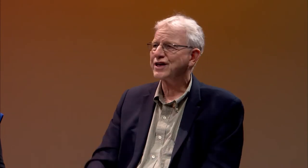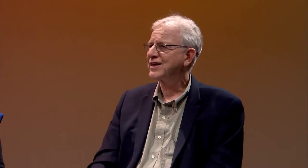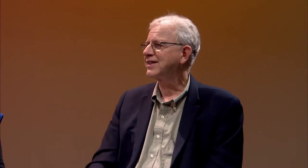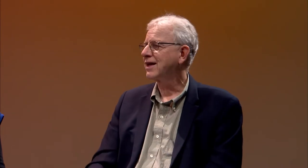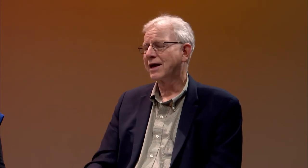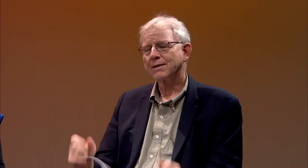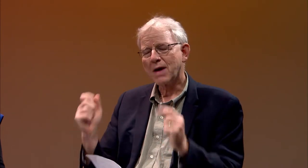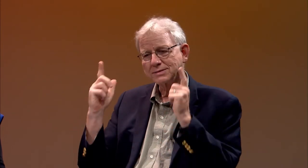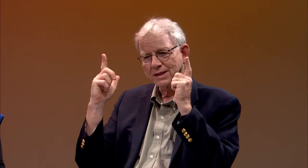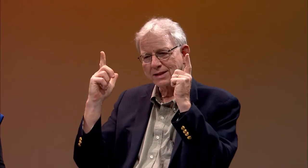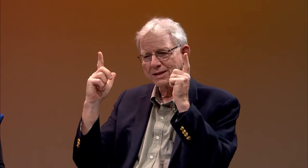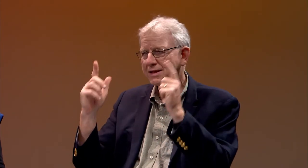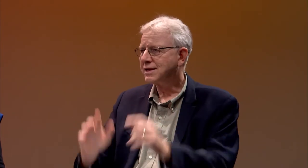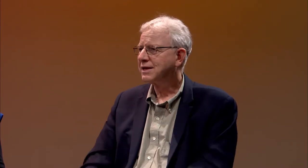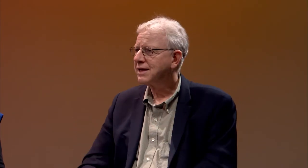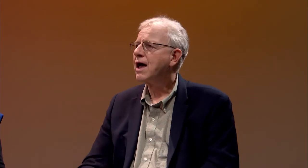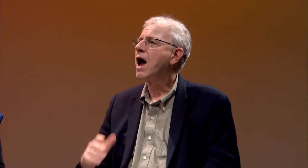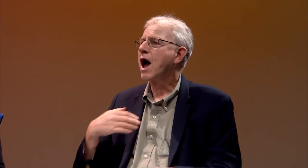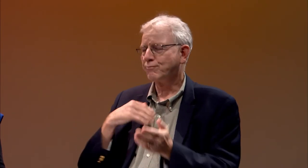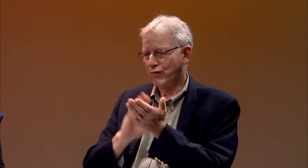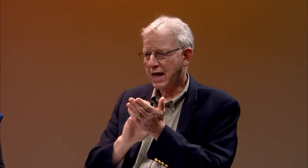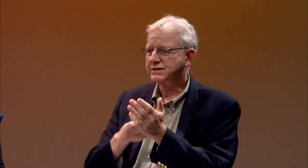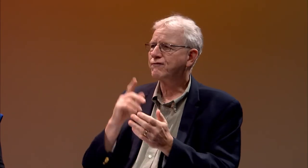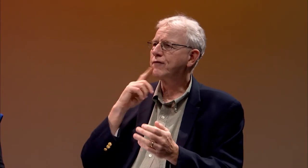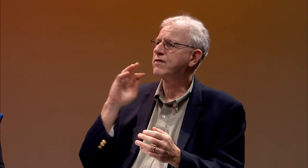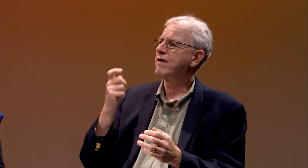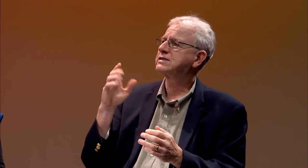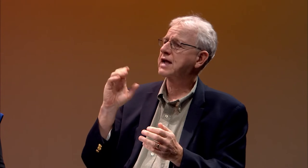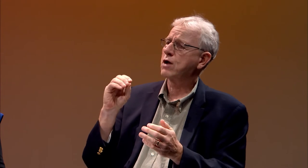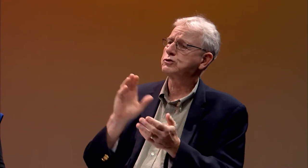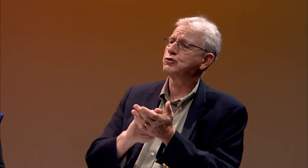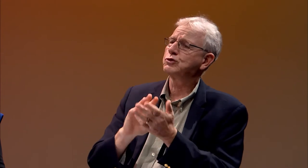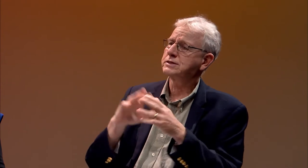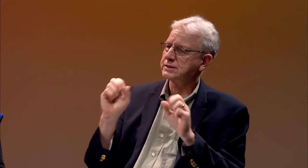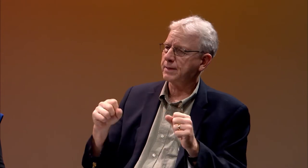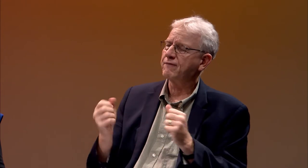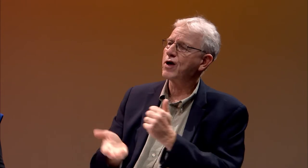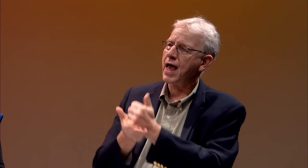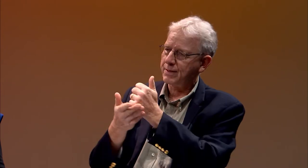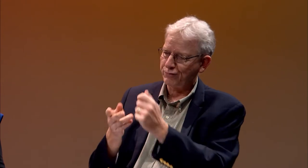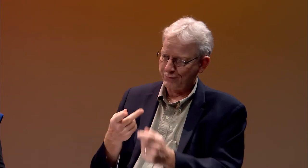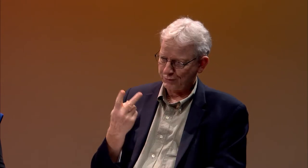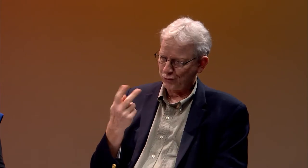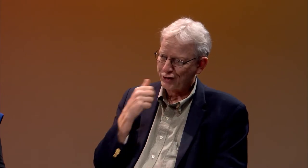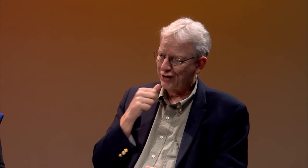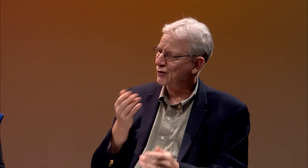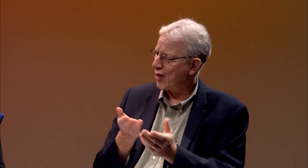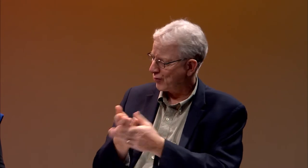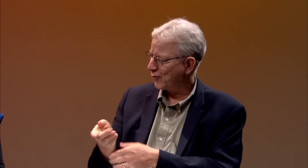It's amazing to see, and I commend Fairfax County Public Schools for the help for my two girls